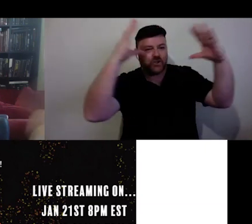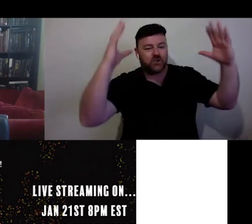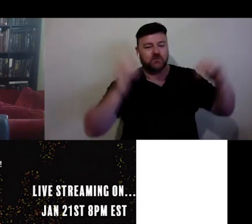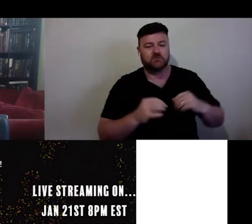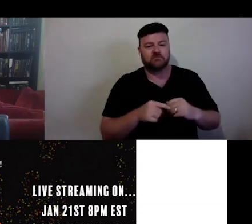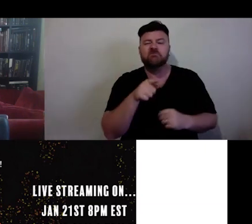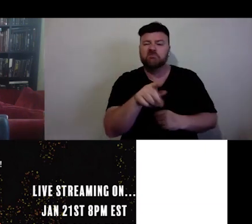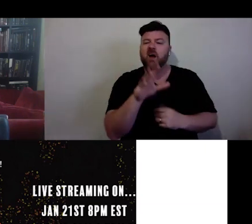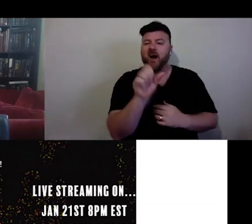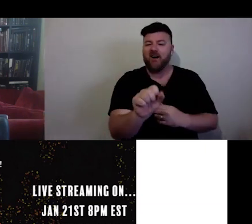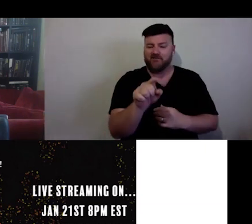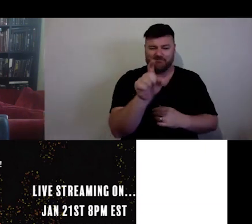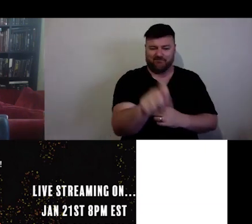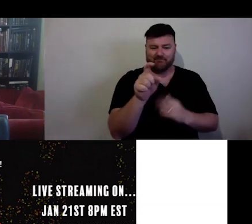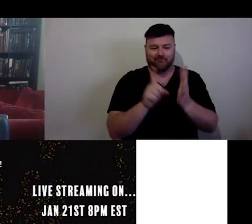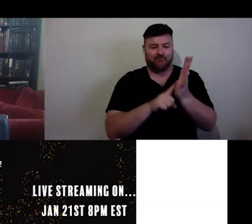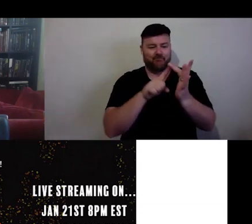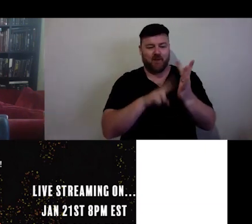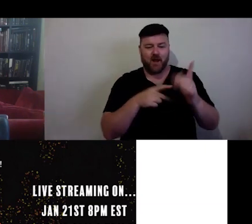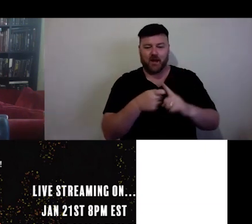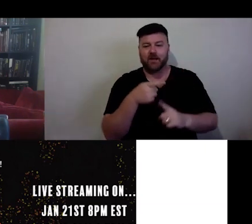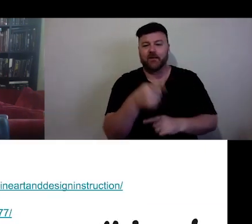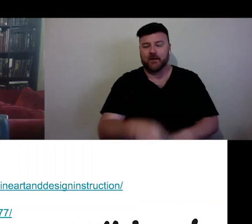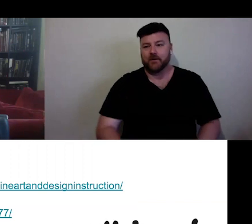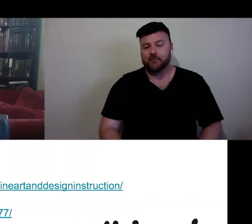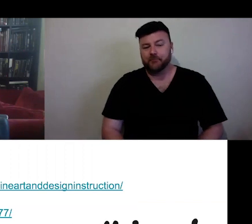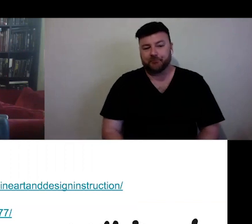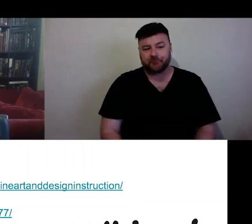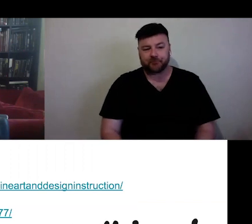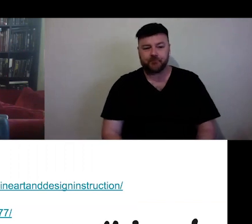And to the actual work on Twitch that you can see. And here we